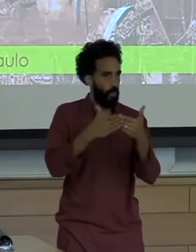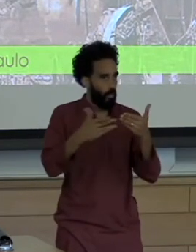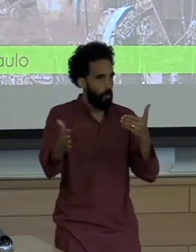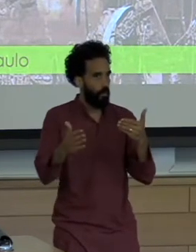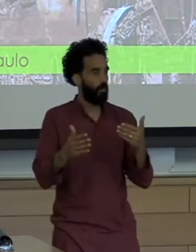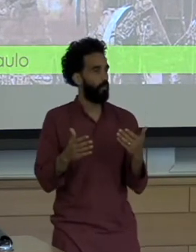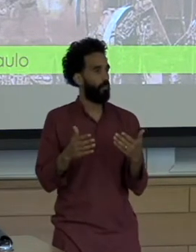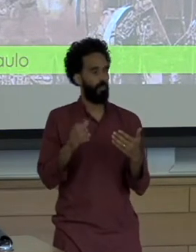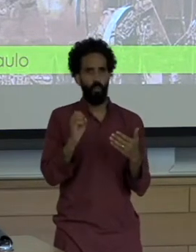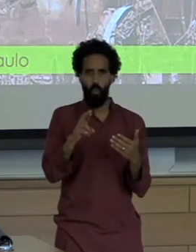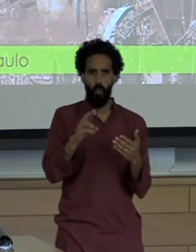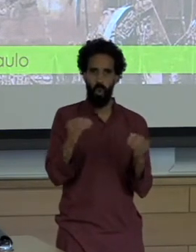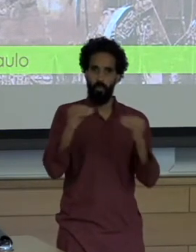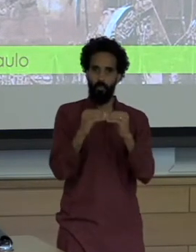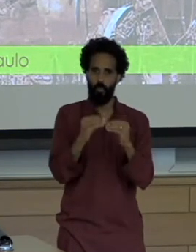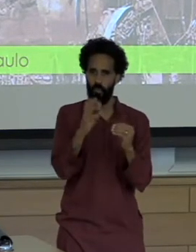or how to create new regulations